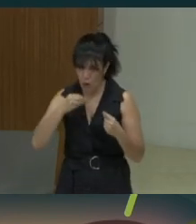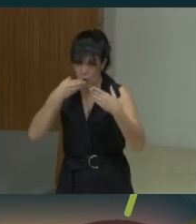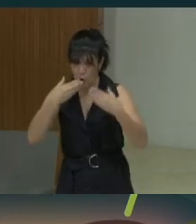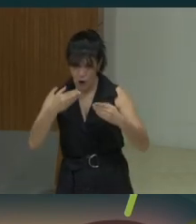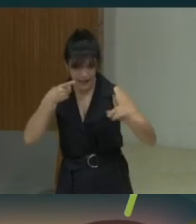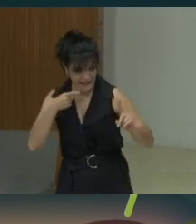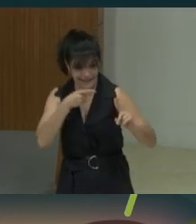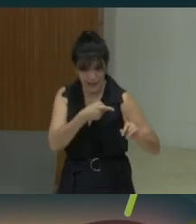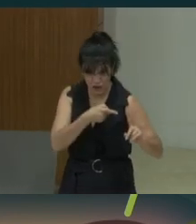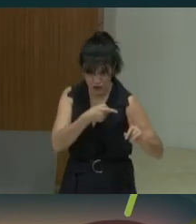can lead to bad outcomes.